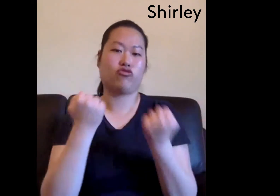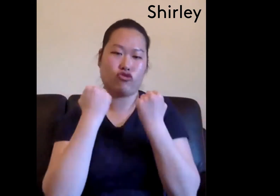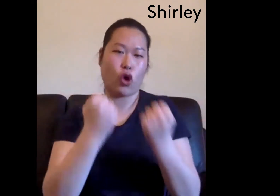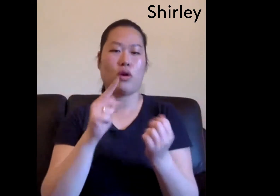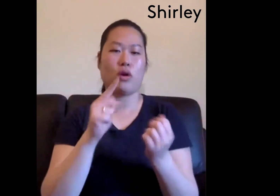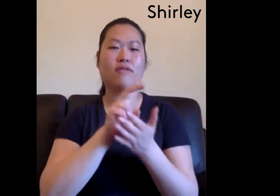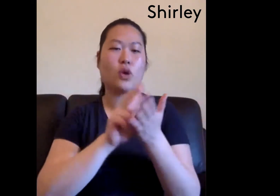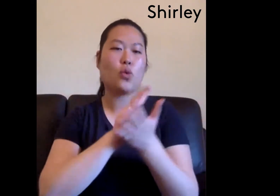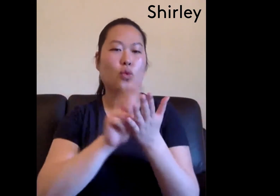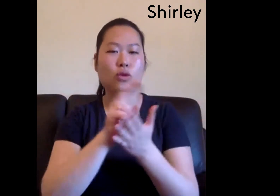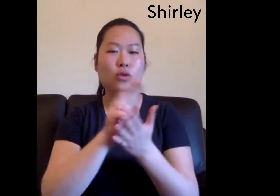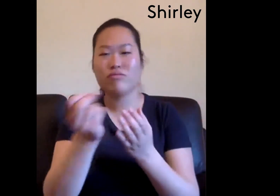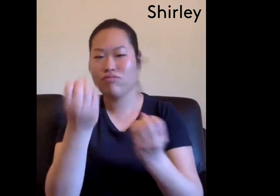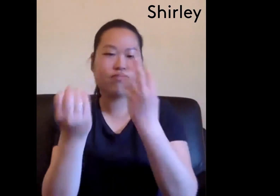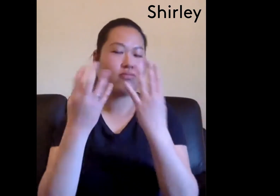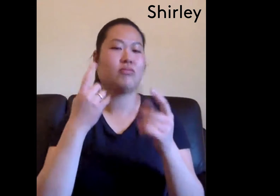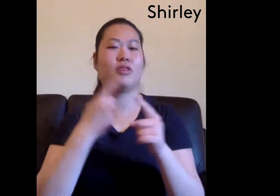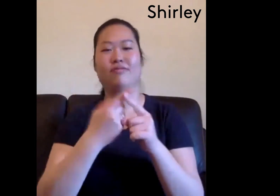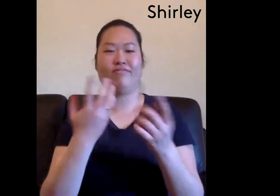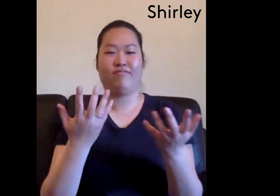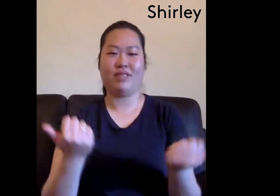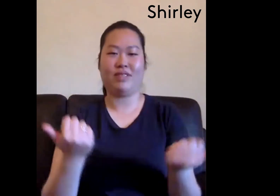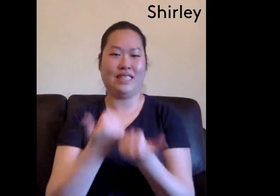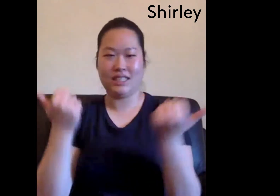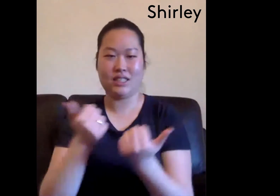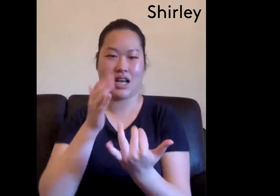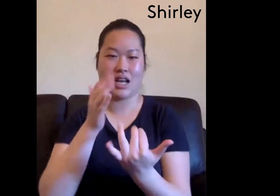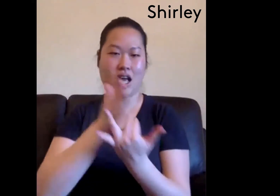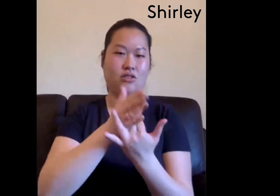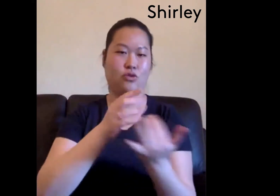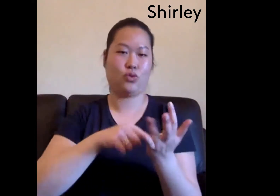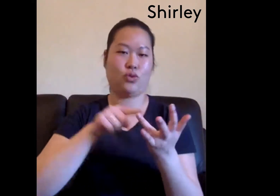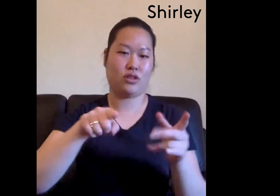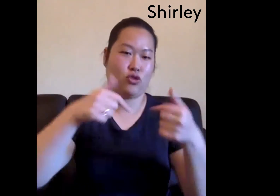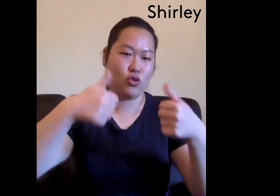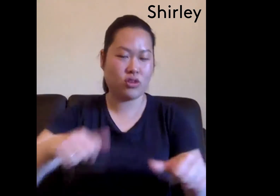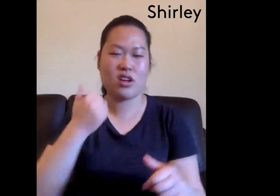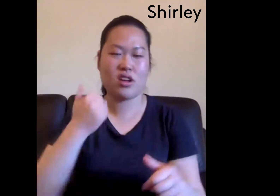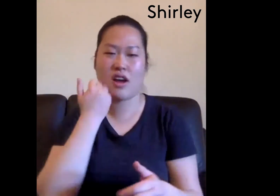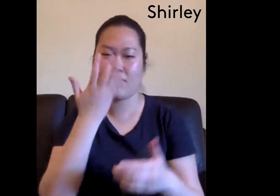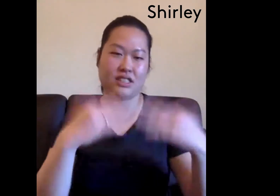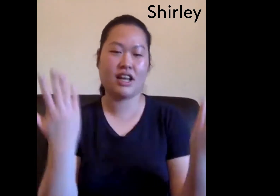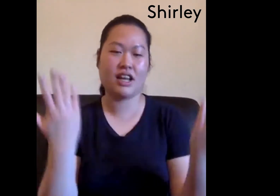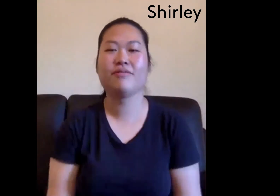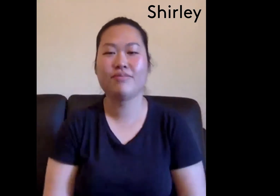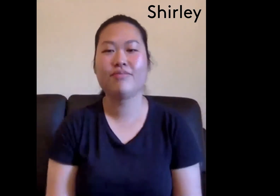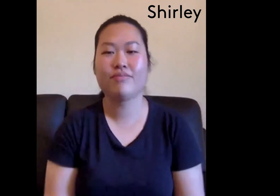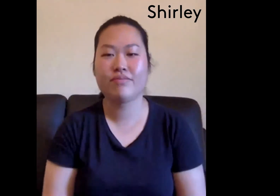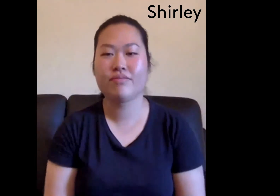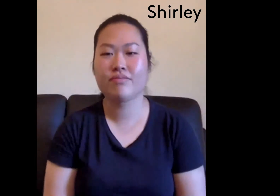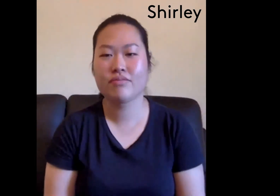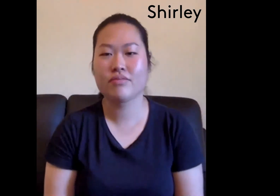there's plenty of references and Um, i'm a really visual learner so there's lots of strong things strong video